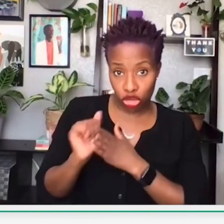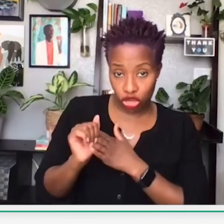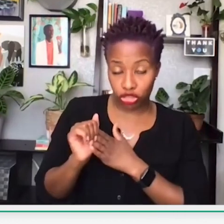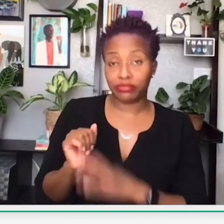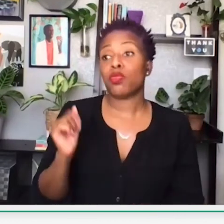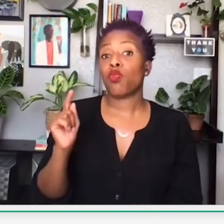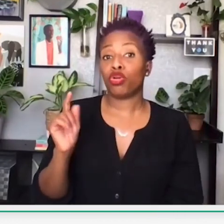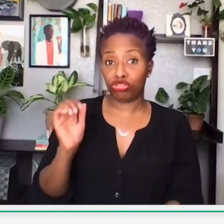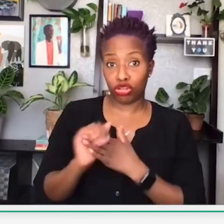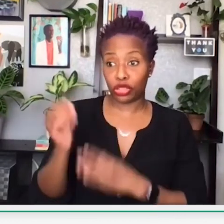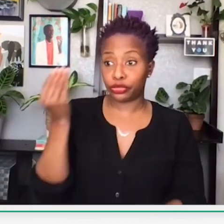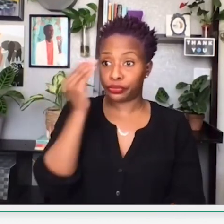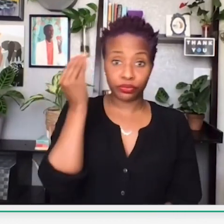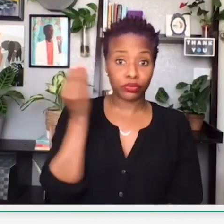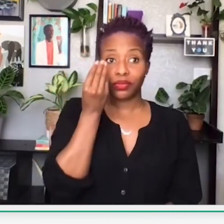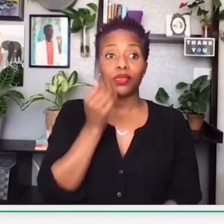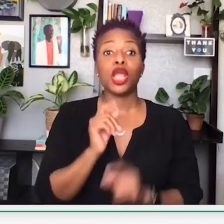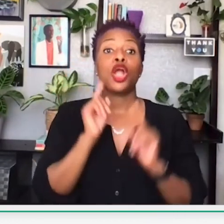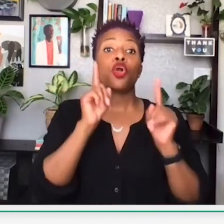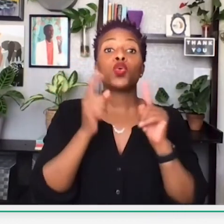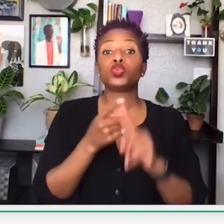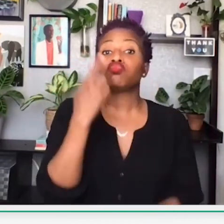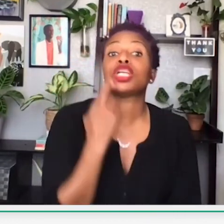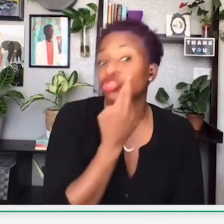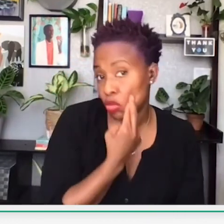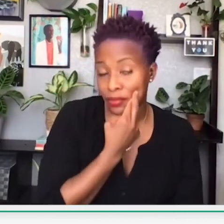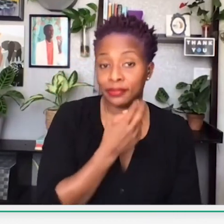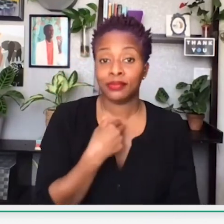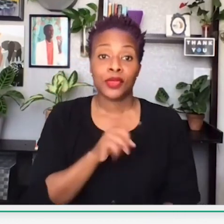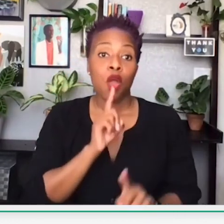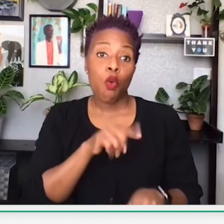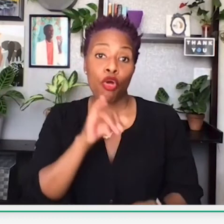Whereas if a black person was to get $100, and they were to go to